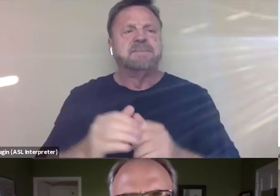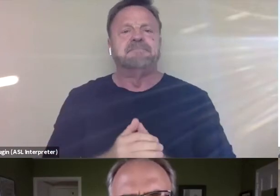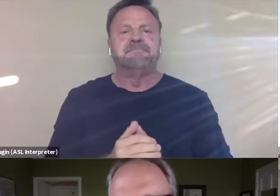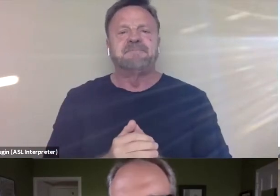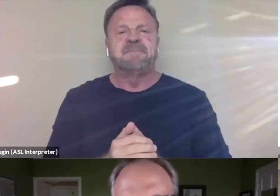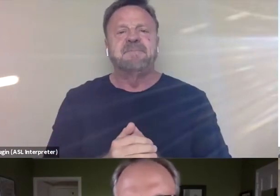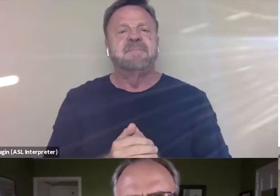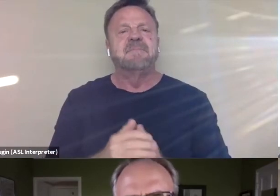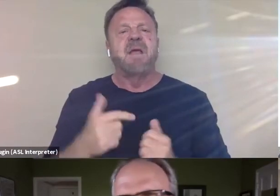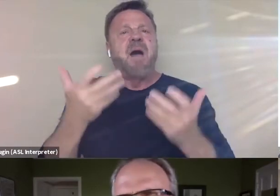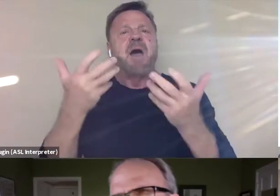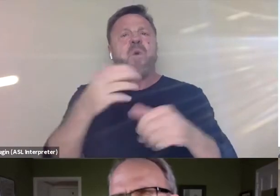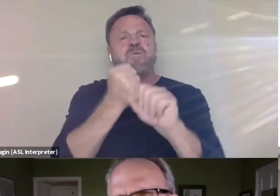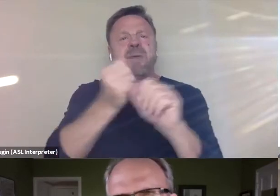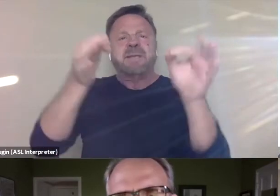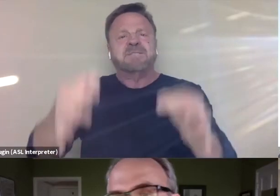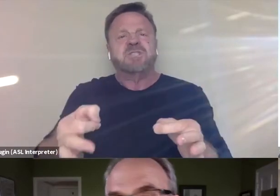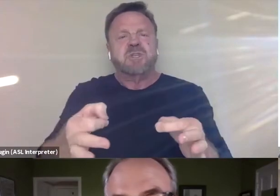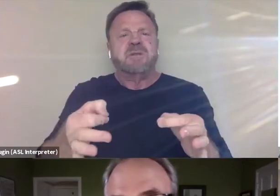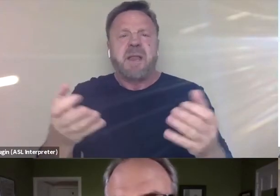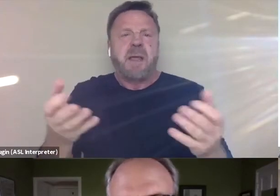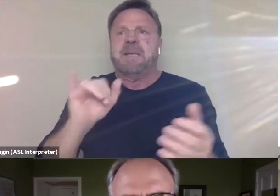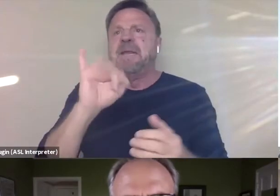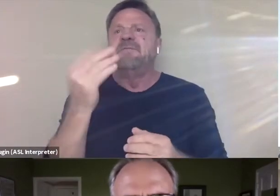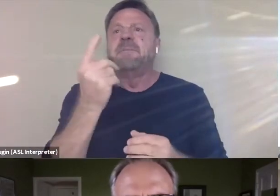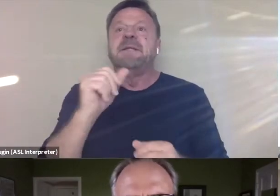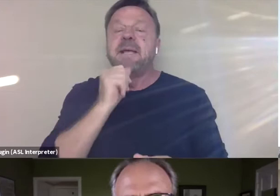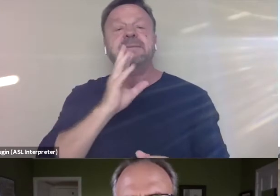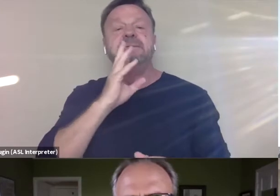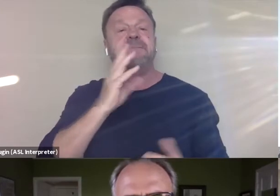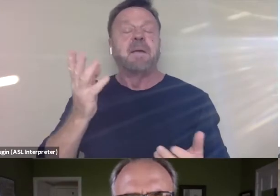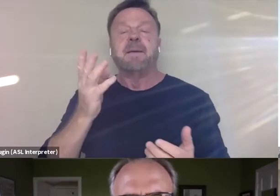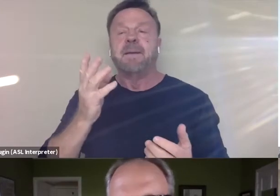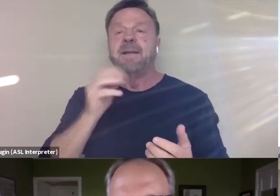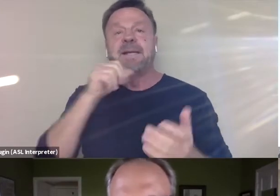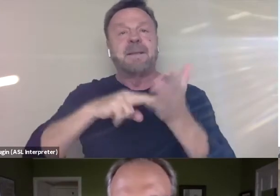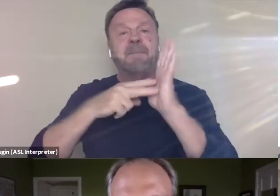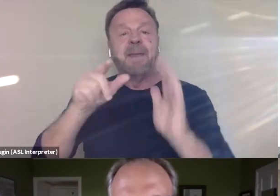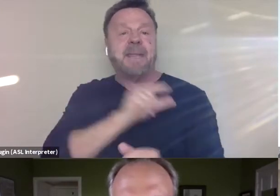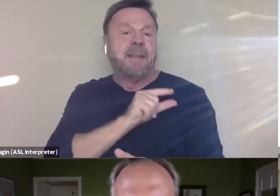I mean, I don't wanna make a decision. If somebody doesn't speak, that doesn't say that he's guilty or innocent.